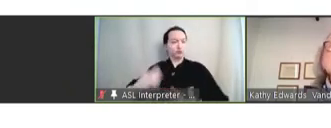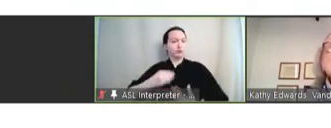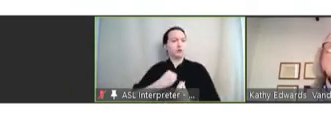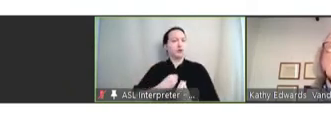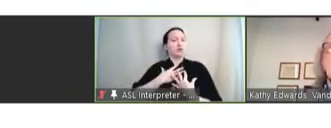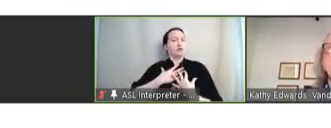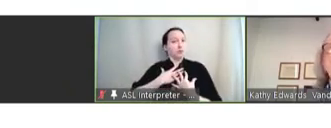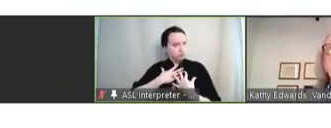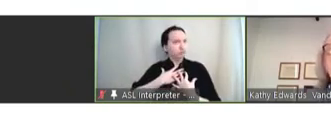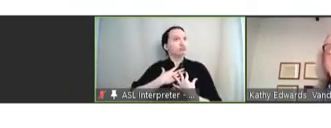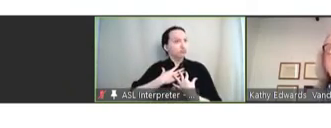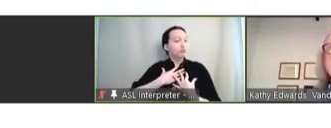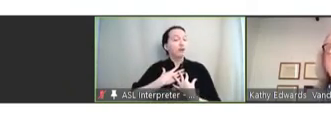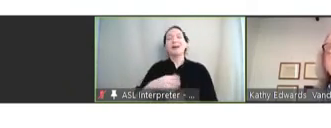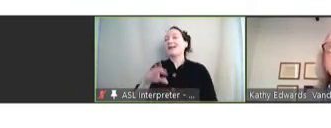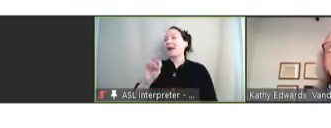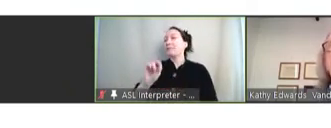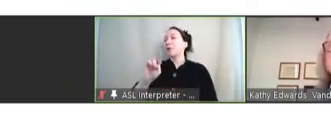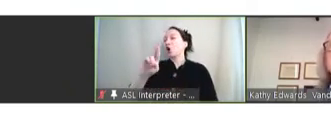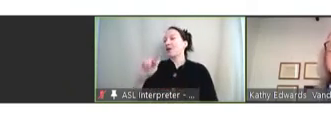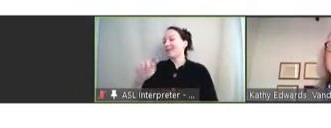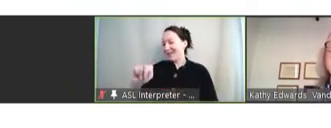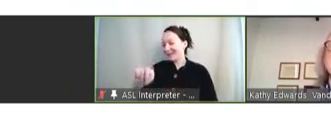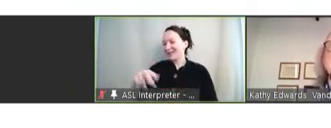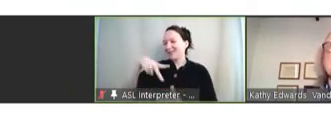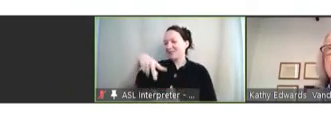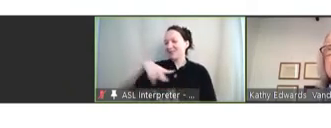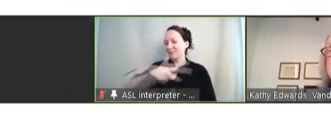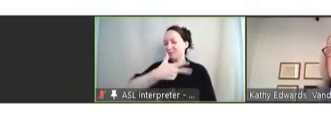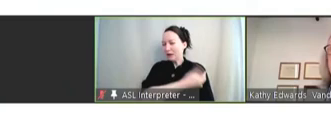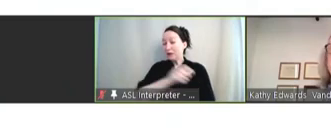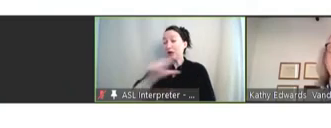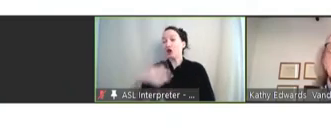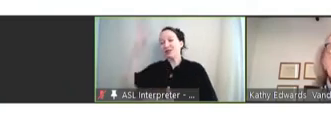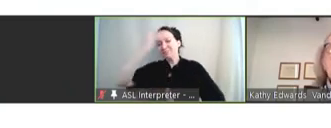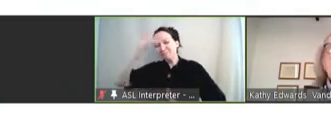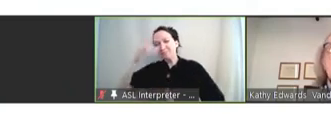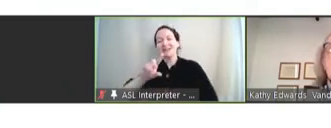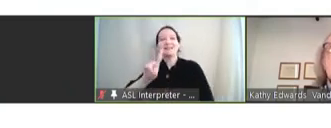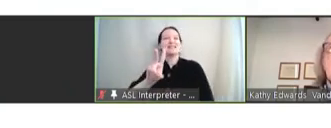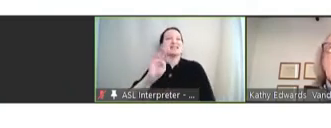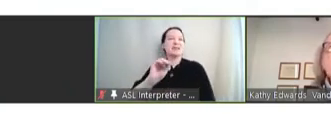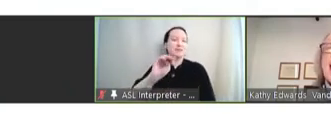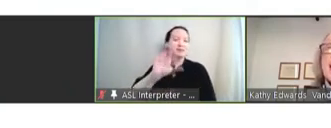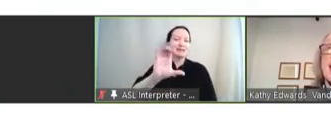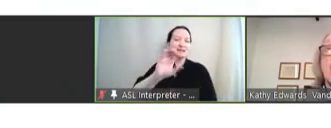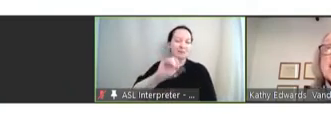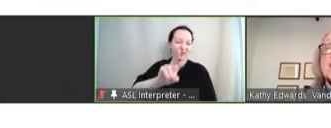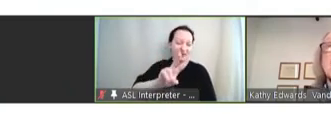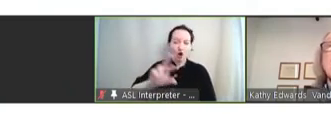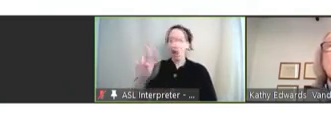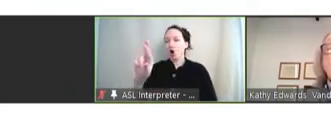Certainly, mRNA vaccines for other diseases such as CMV and mRNA -- or -- and RSE are